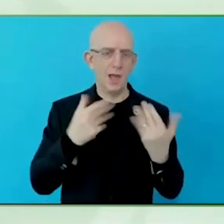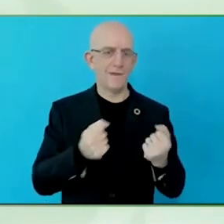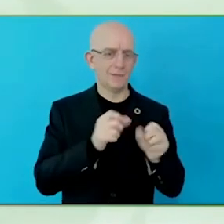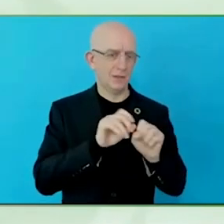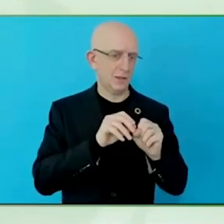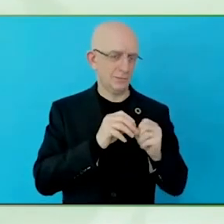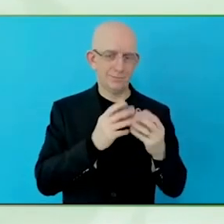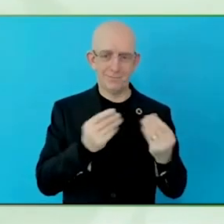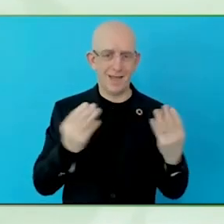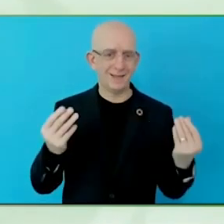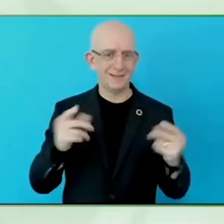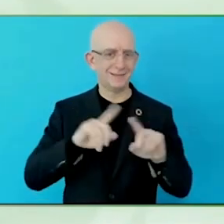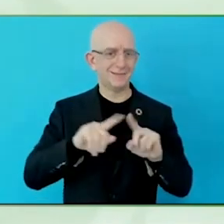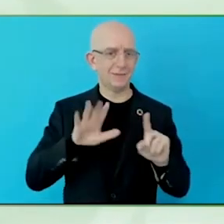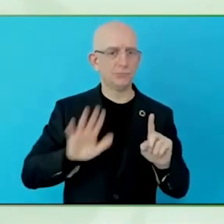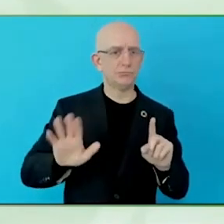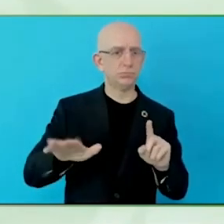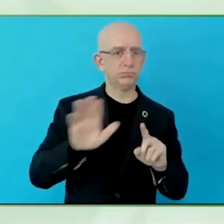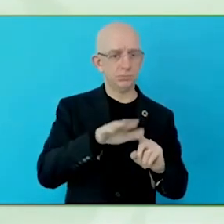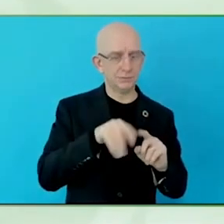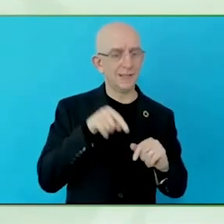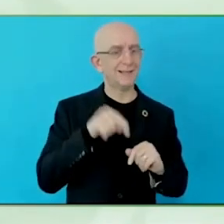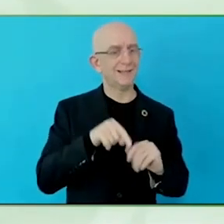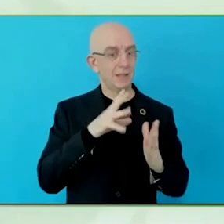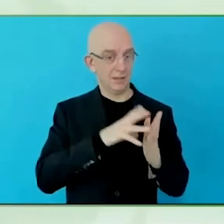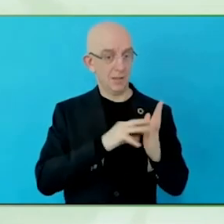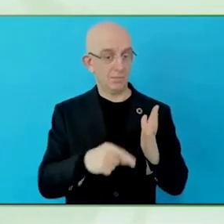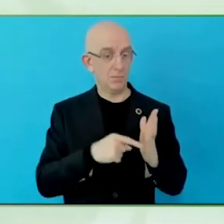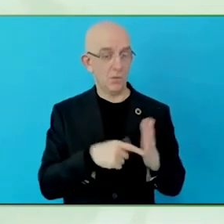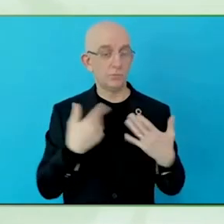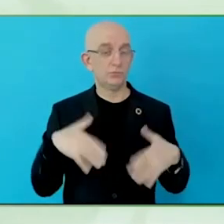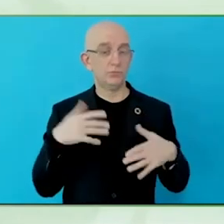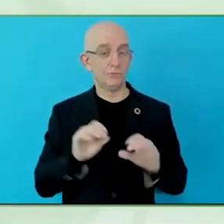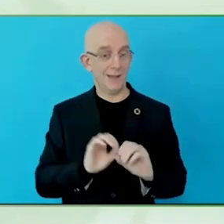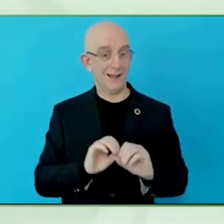very difficult to make sure anybody you can benefit from assistive